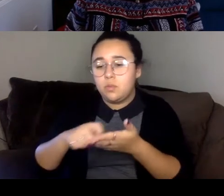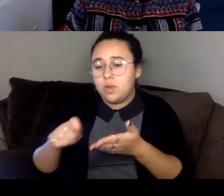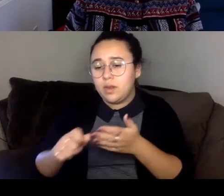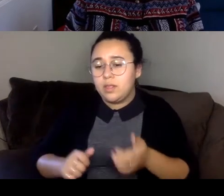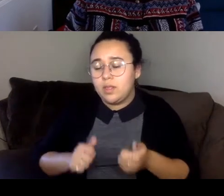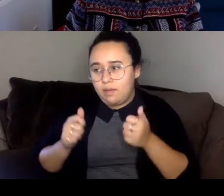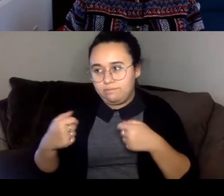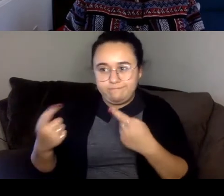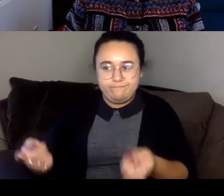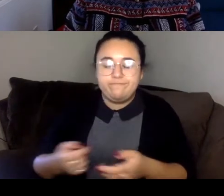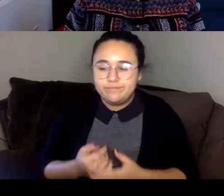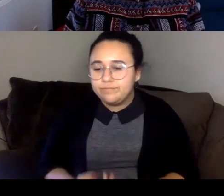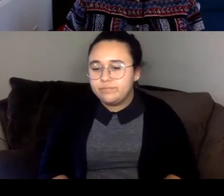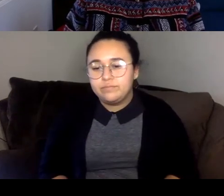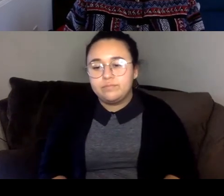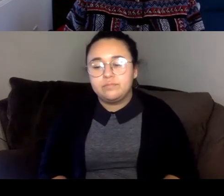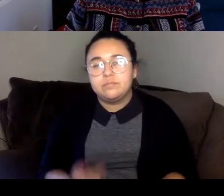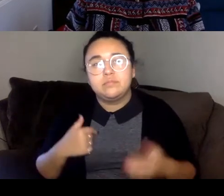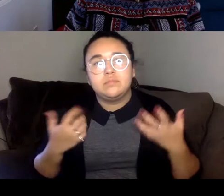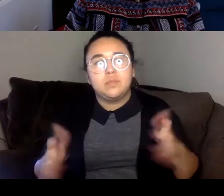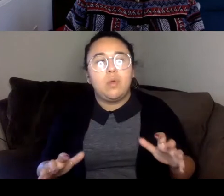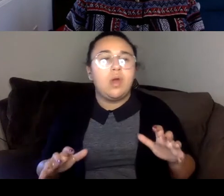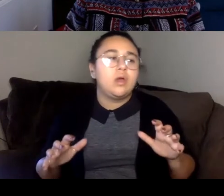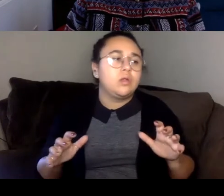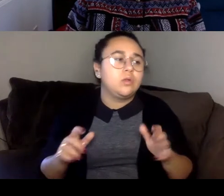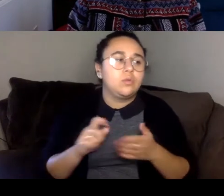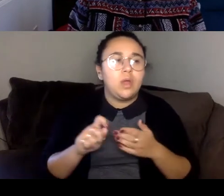I didn't want to write nonfiction I didn't want to write about my family or about my